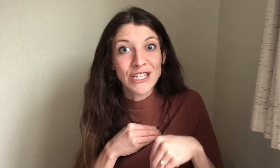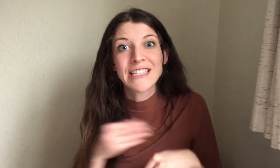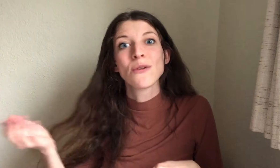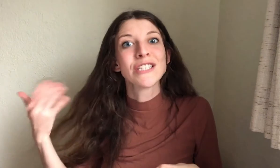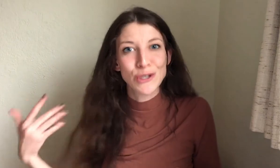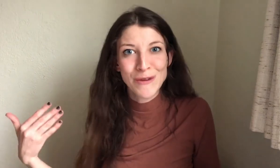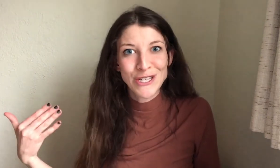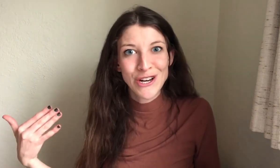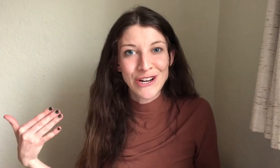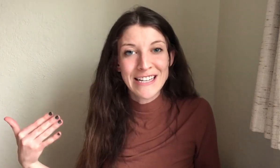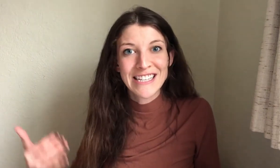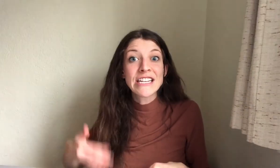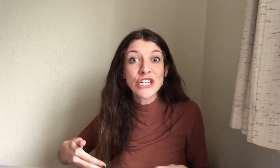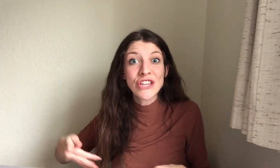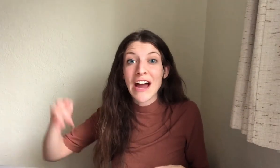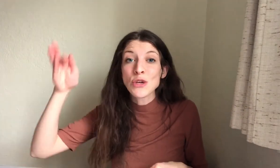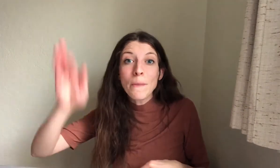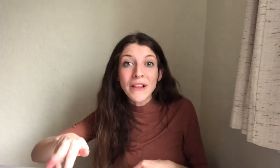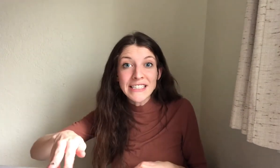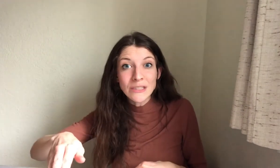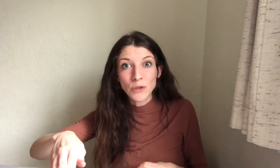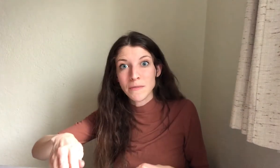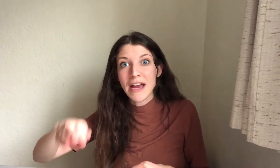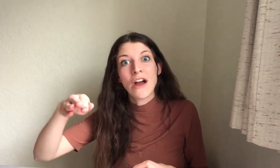the sound is streaming to your hearing aids. In addition to that, you can place this multi mic